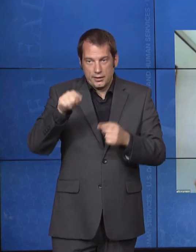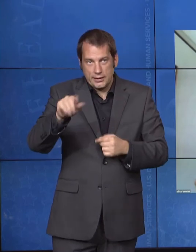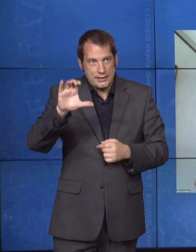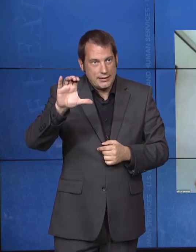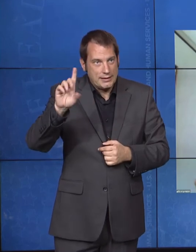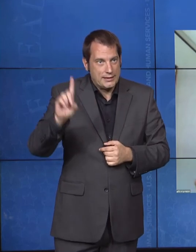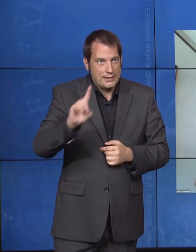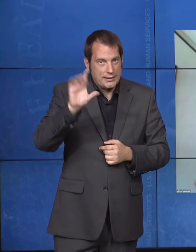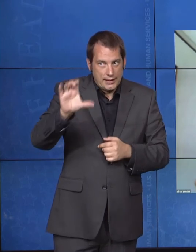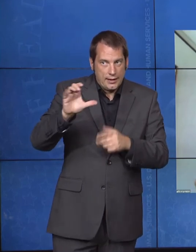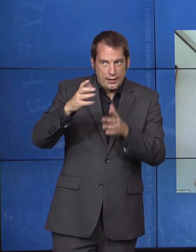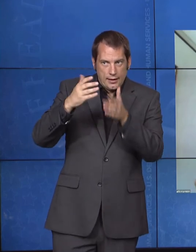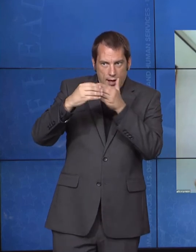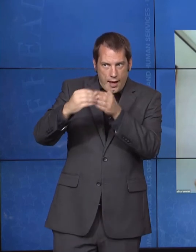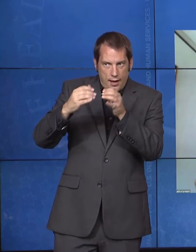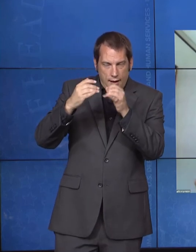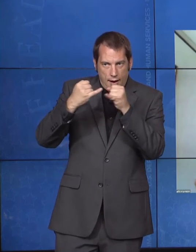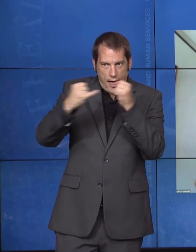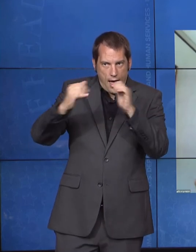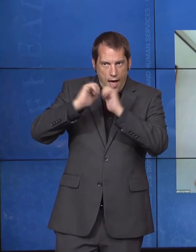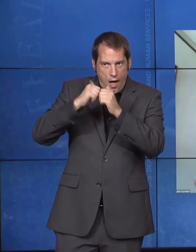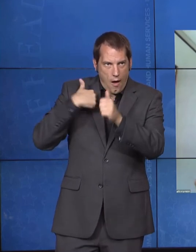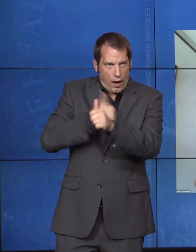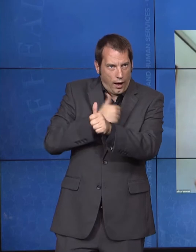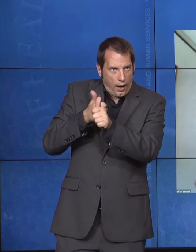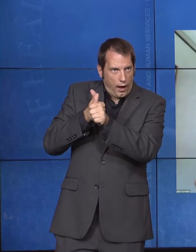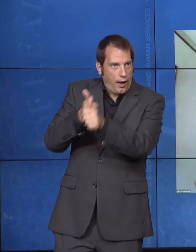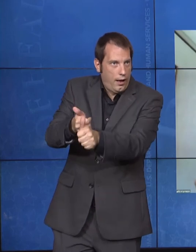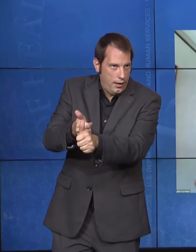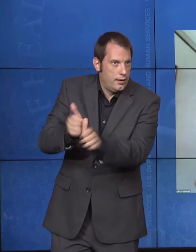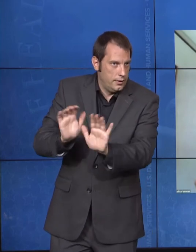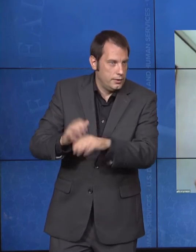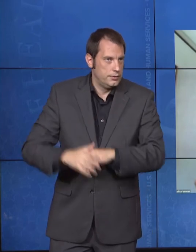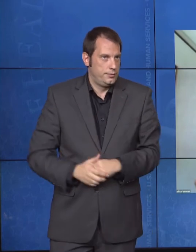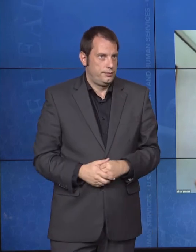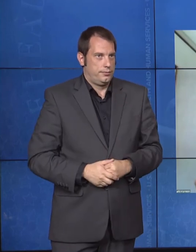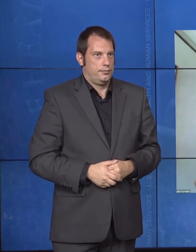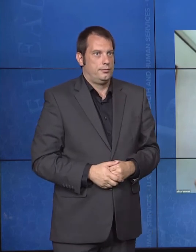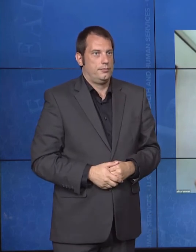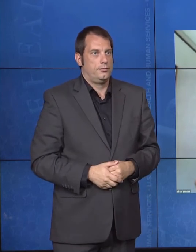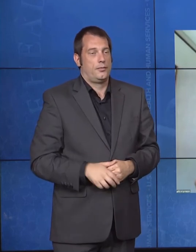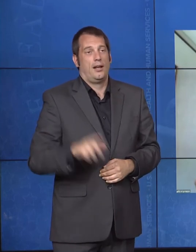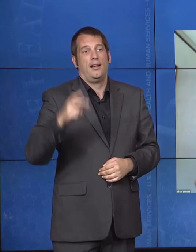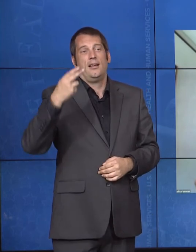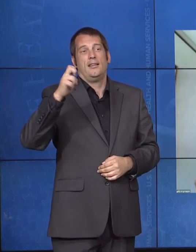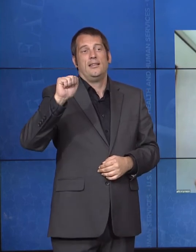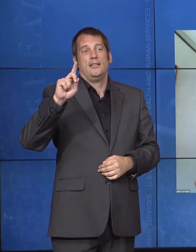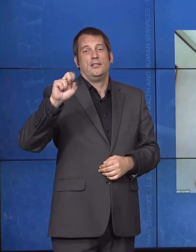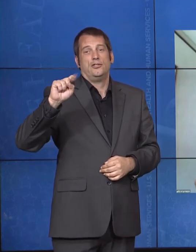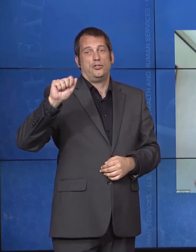Head Start is a program that was started to eliminate poverty. And that program serves